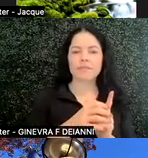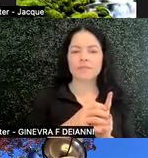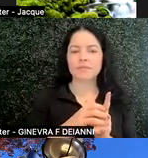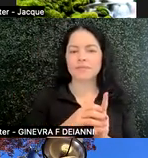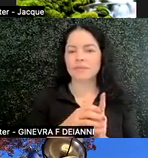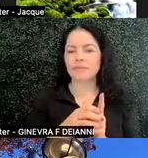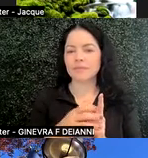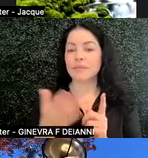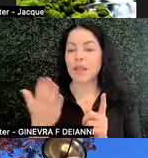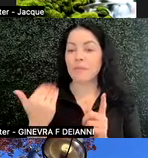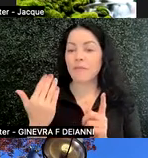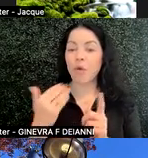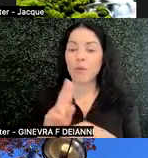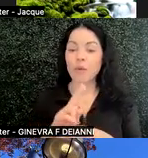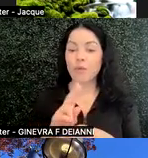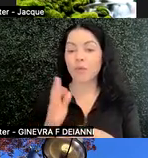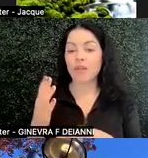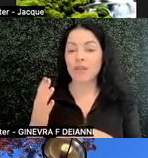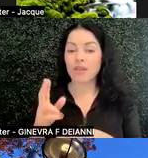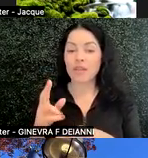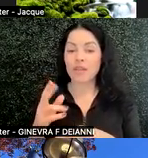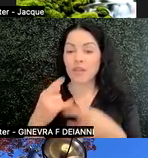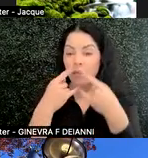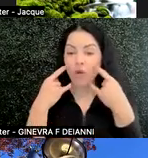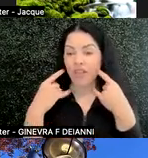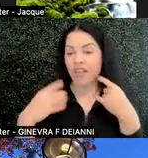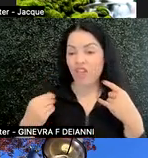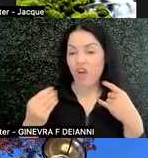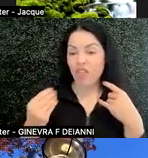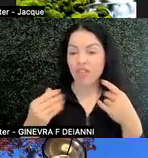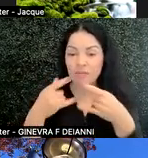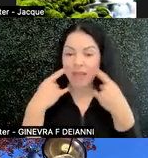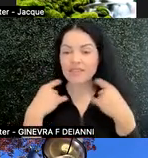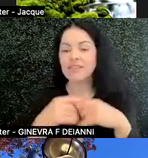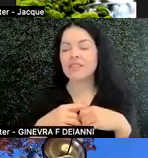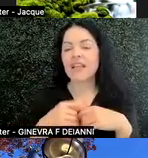But really that phrase used to refer to putting on your own oxygen mask